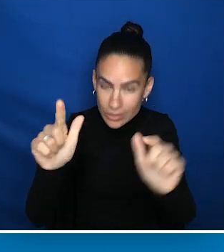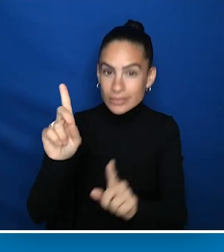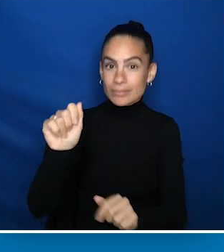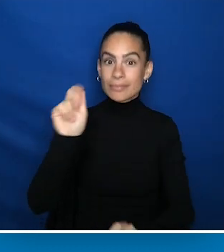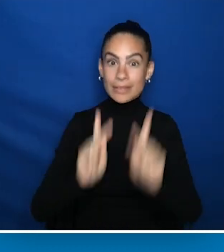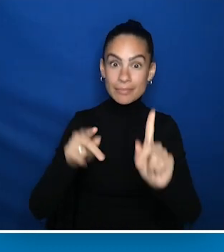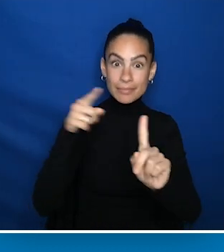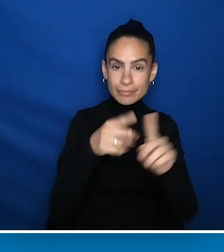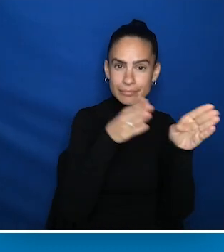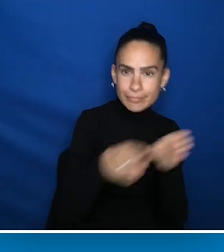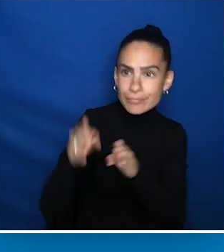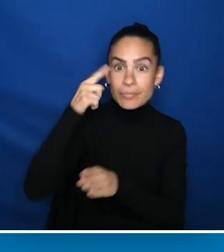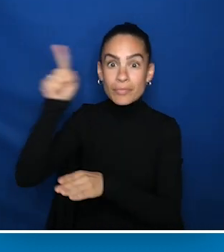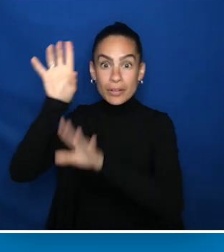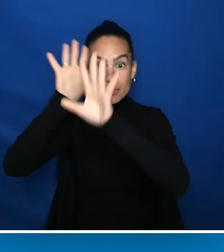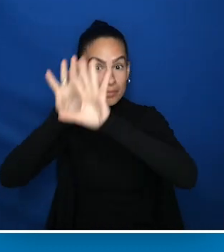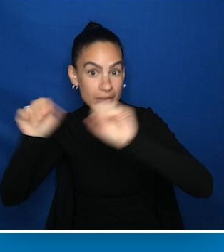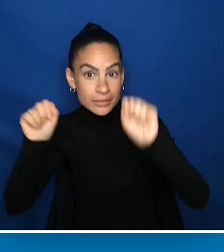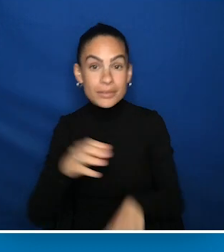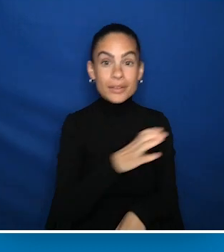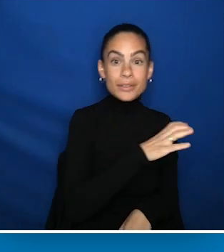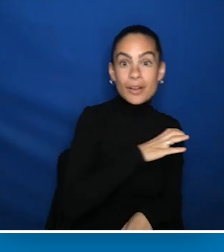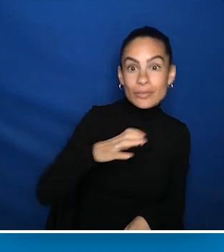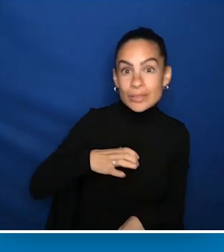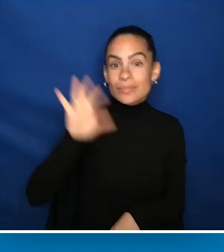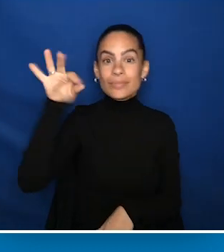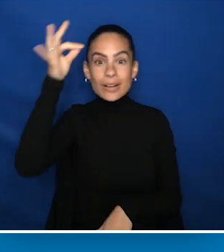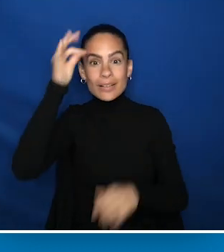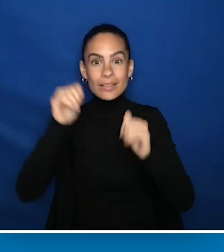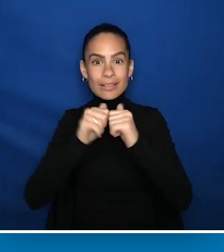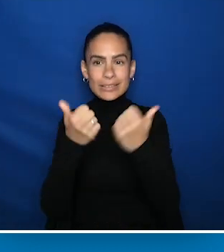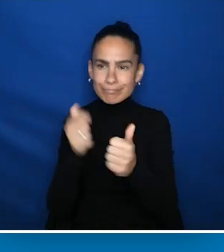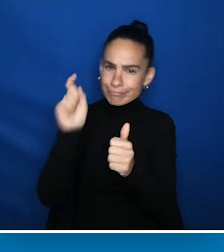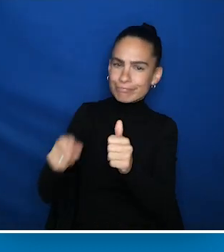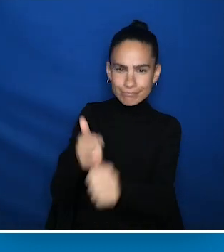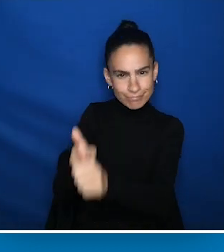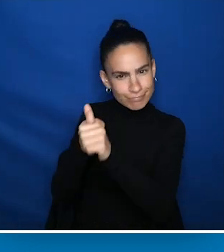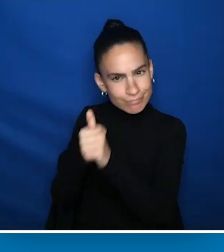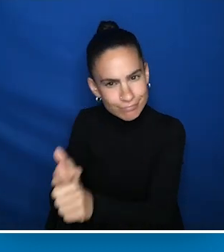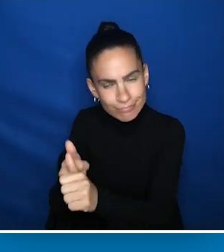It is a blueprint for the Administration, Congress and federal agencies to follow in order